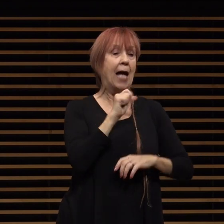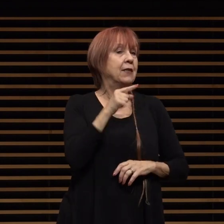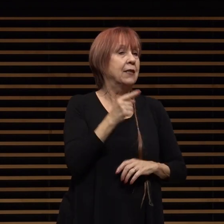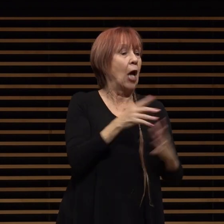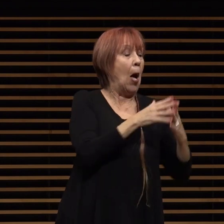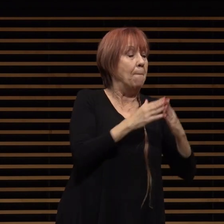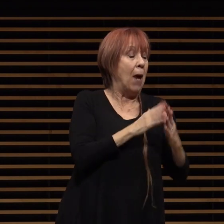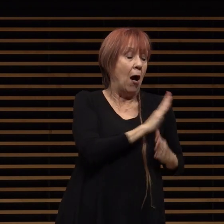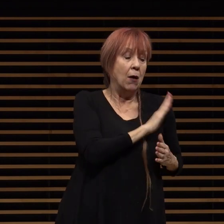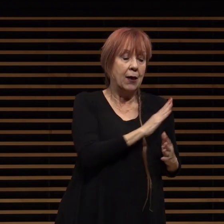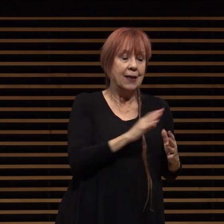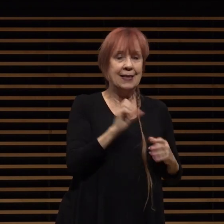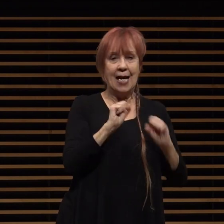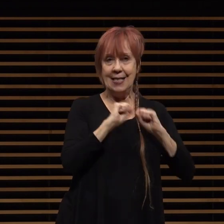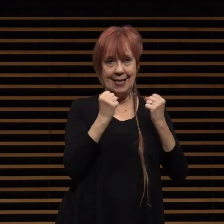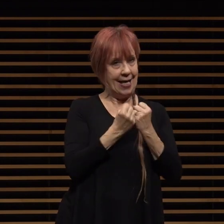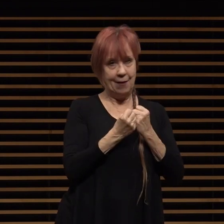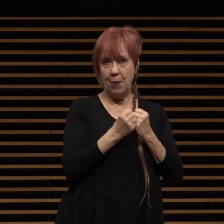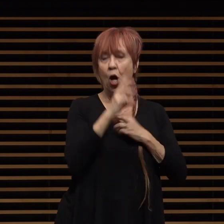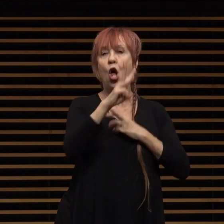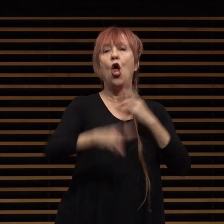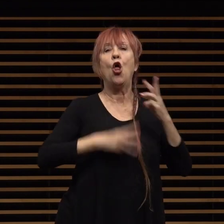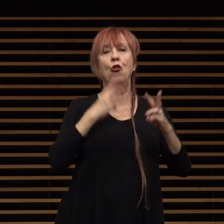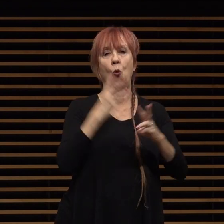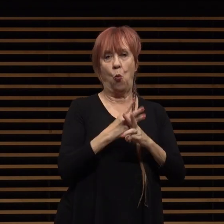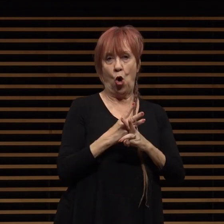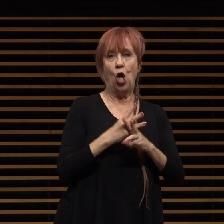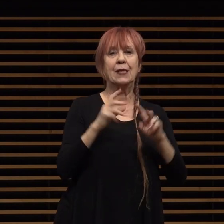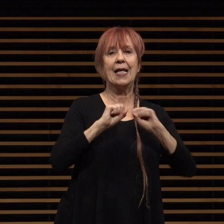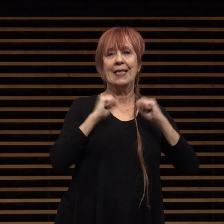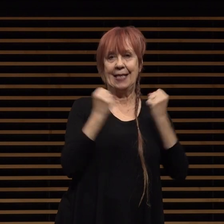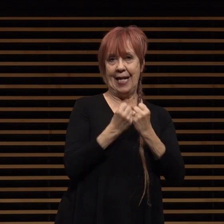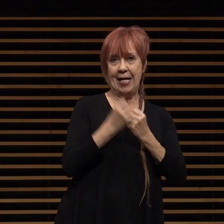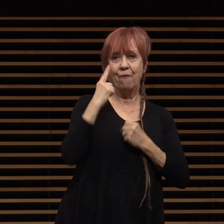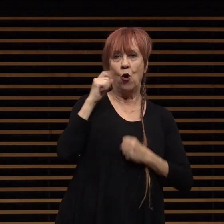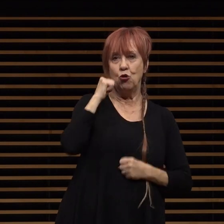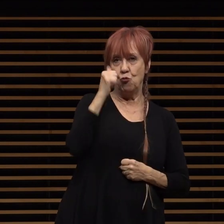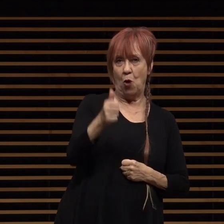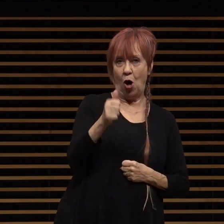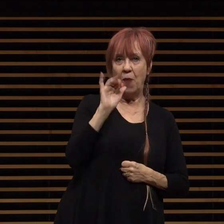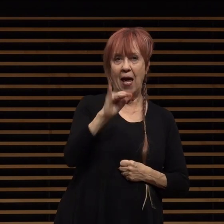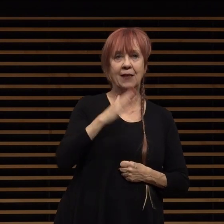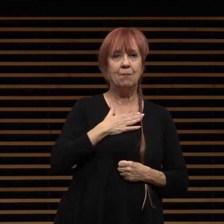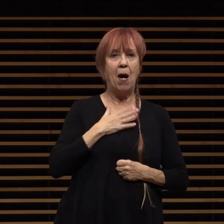today but as the world stadium tomorrow